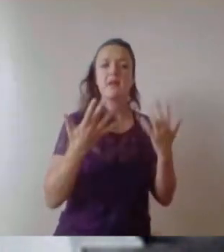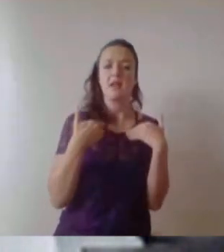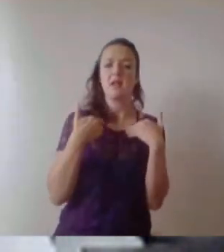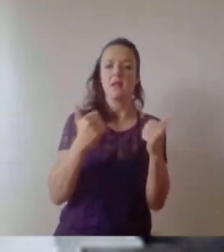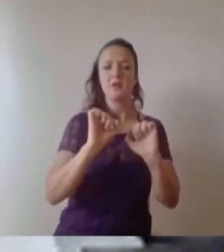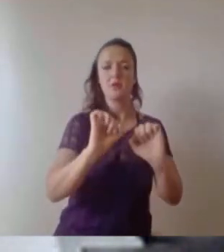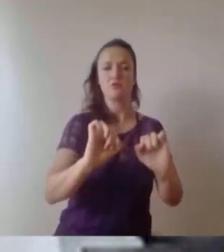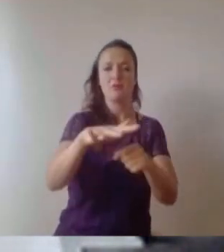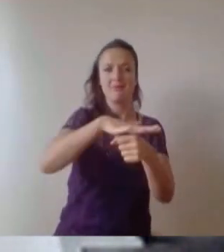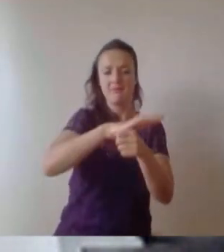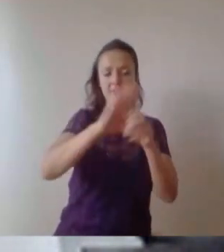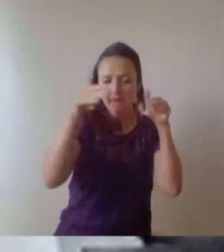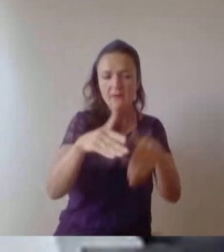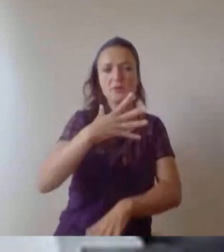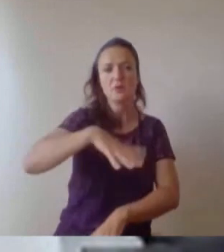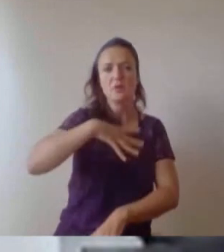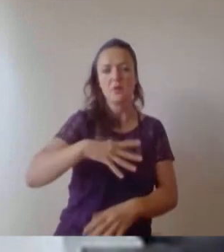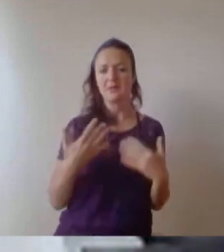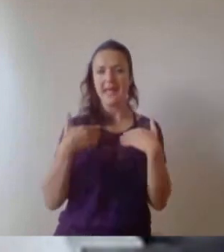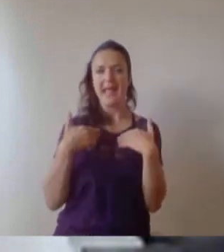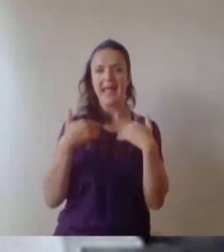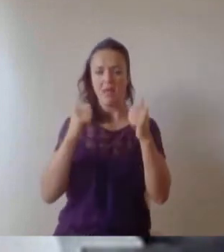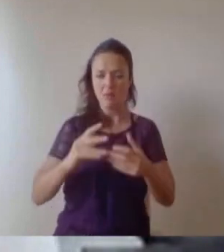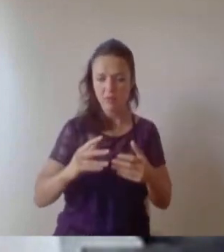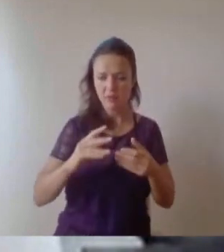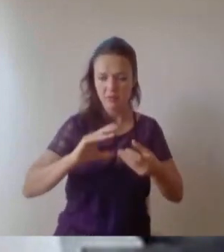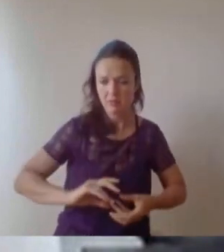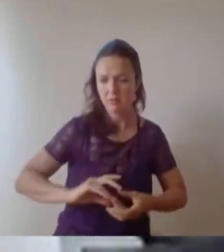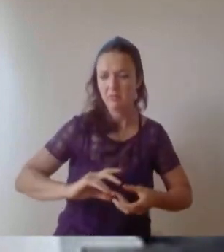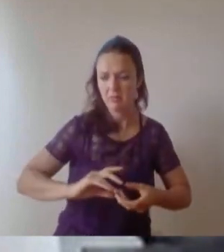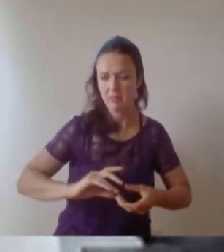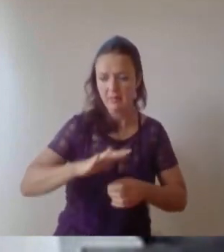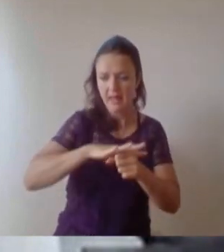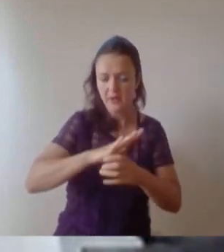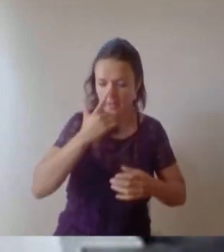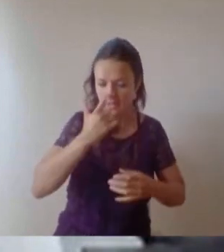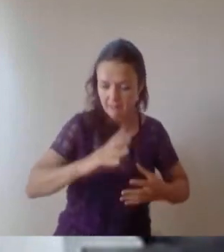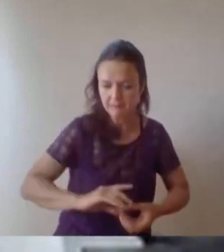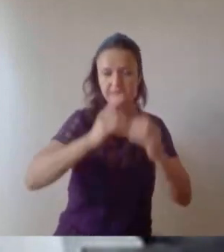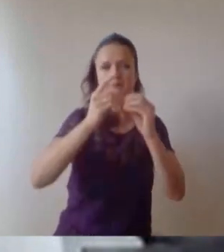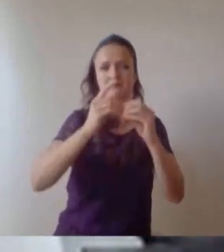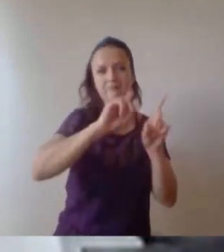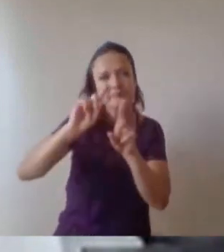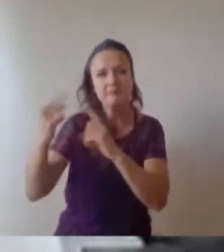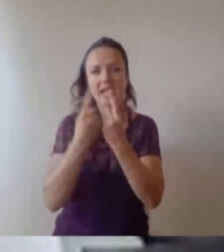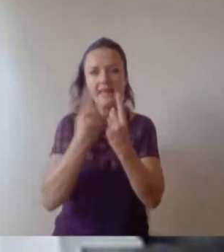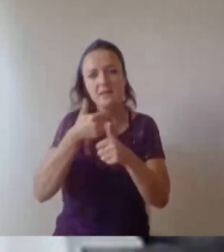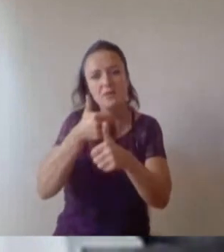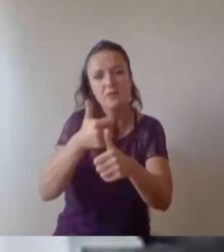or scenario modelling to improve the future. So honestly I think that as an engineer you've got the largest opportunity out of any of the degrees